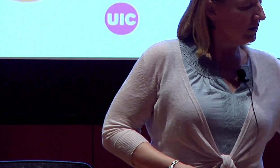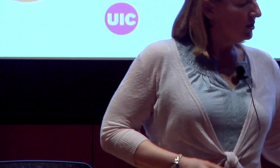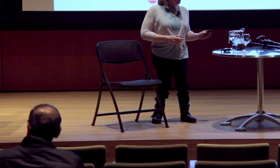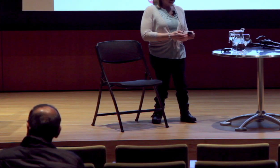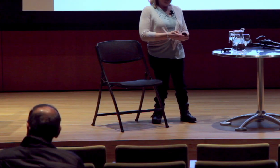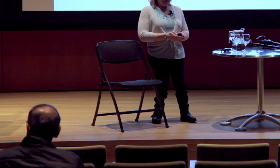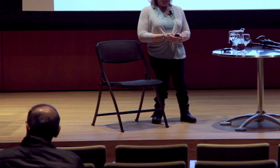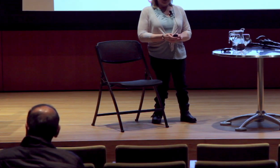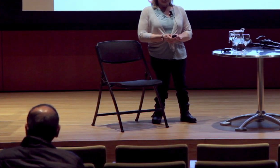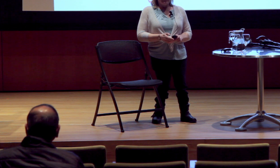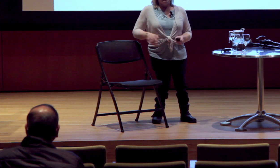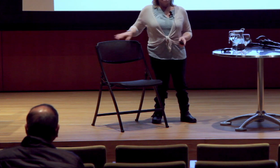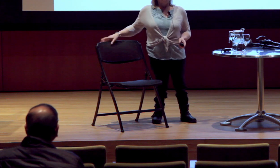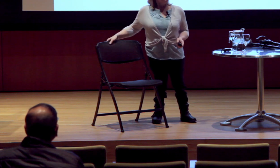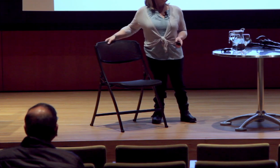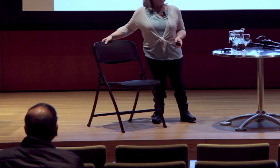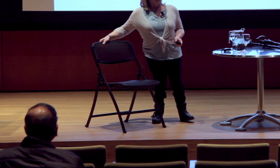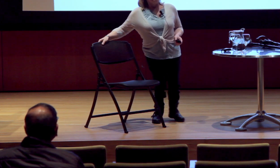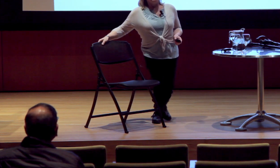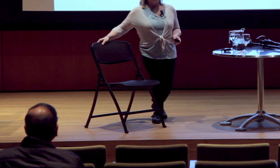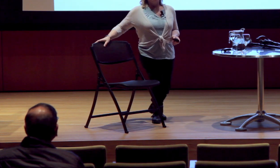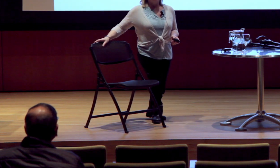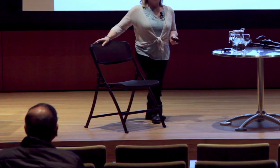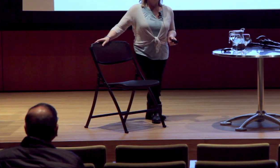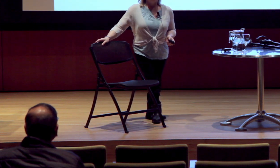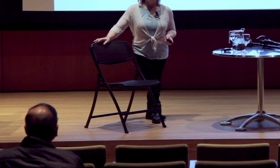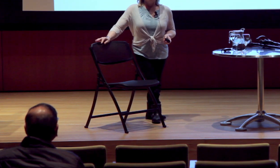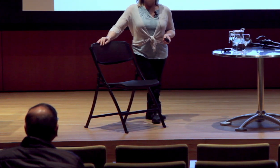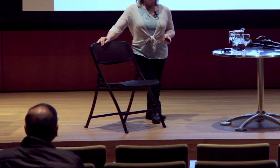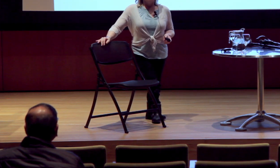So as Marion mentioned, I'm the director of a program called Bodies of Work.